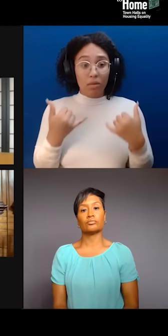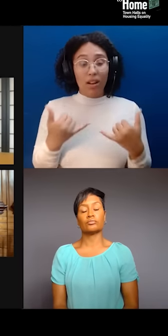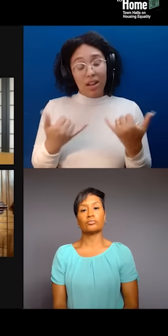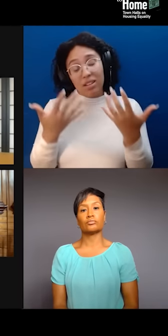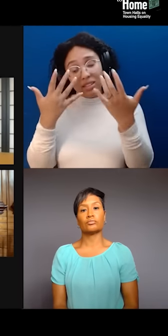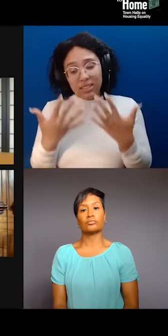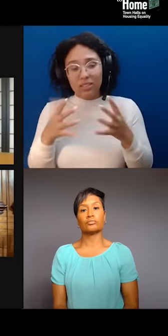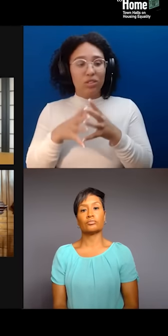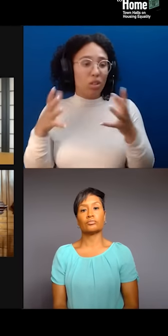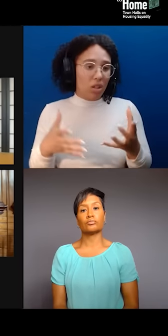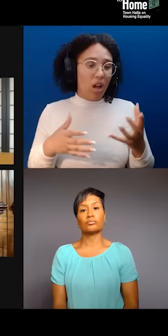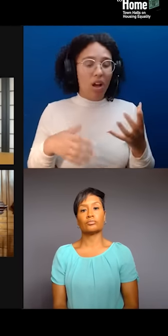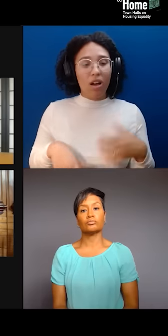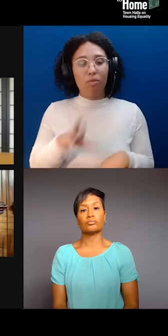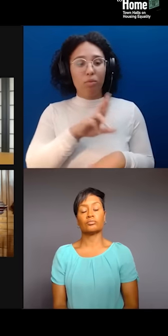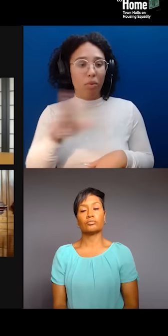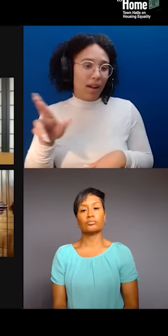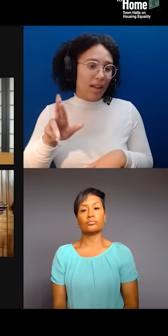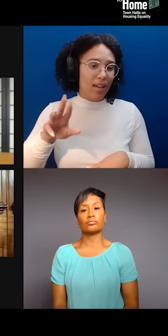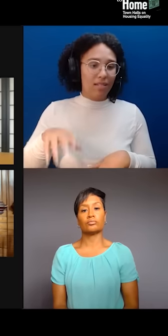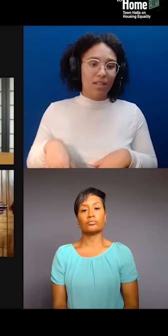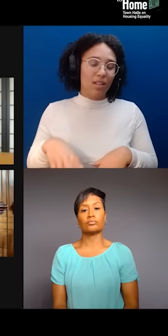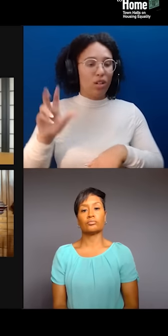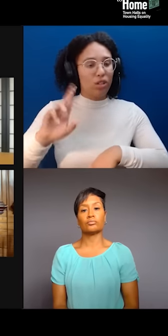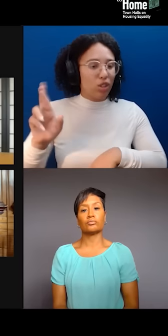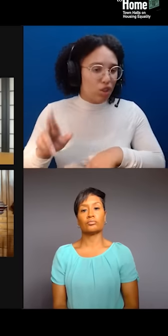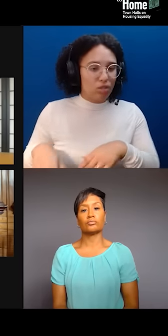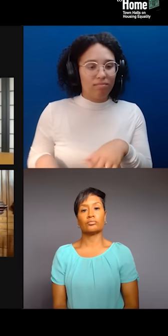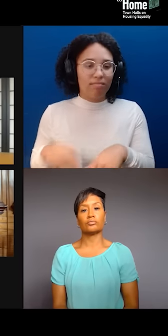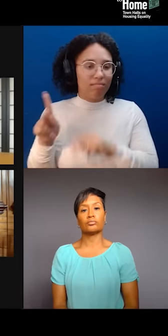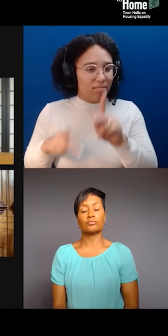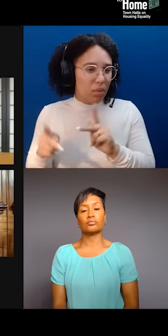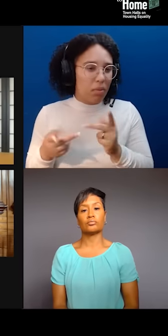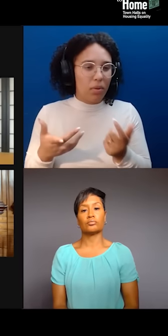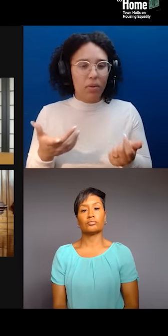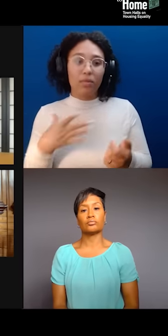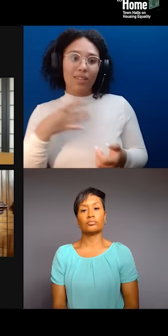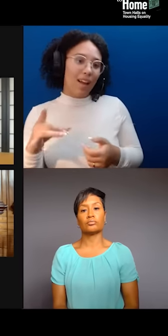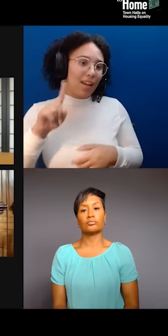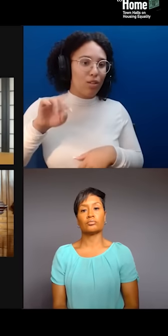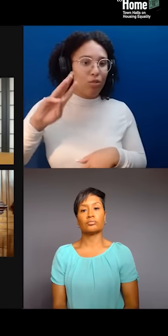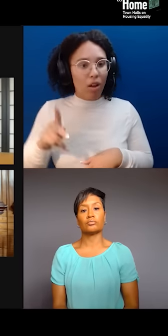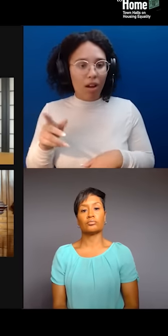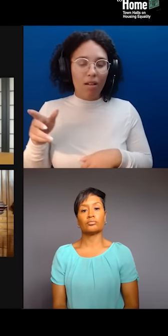who are the NIMBY folks, right? They don't want the jail, but they also don't want the shelter, right? The shelters in their backyard, right?